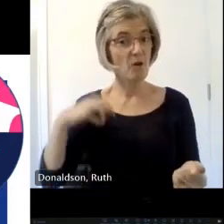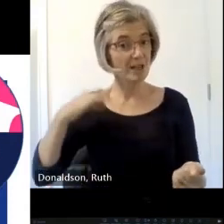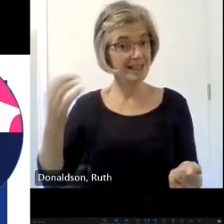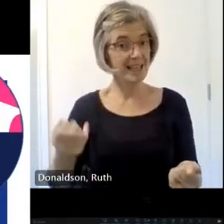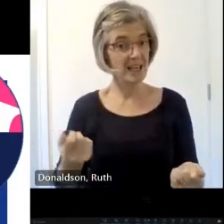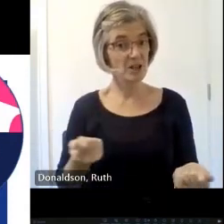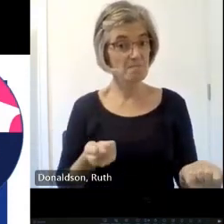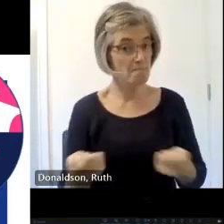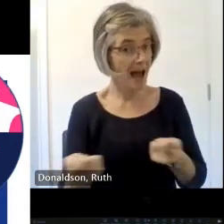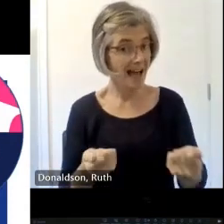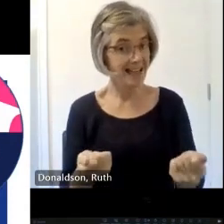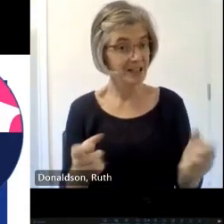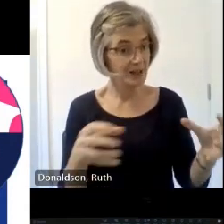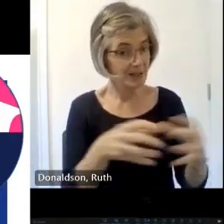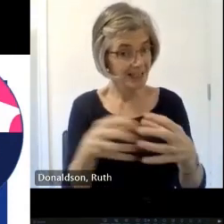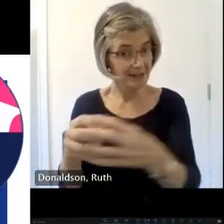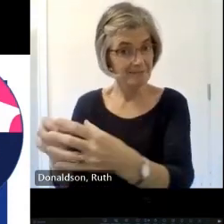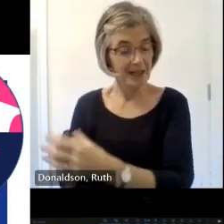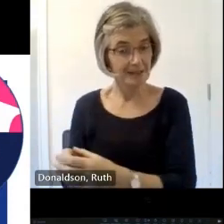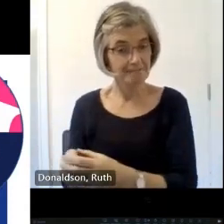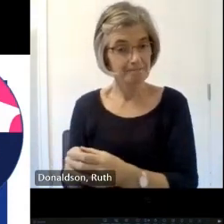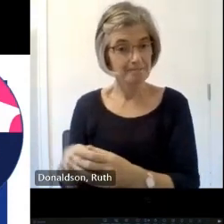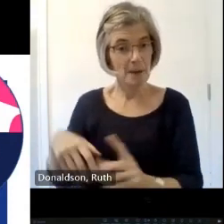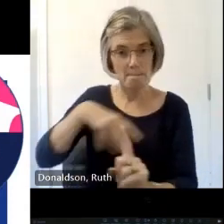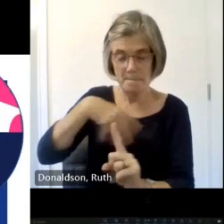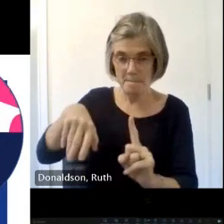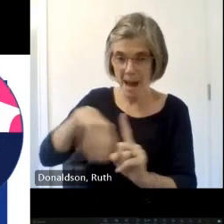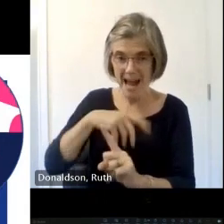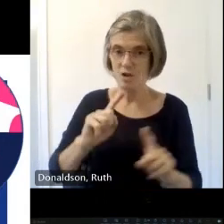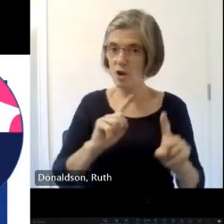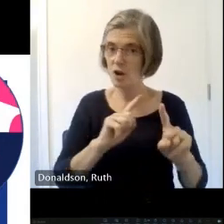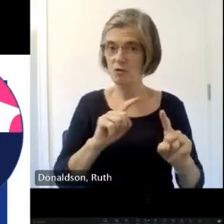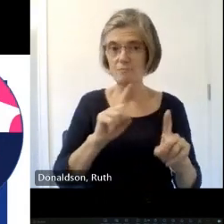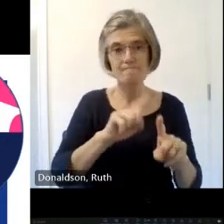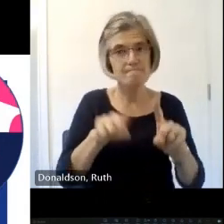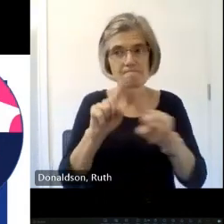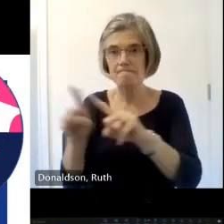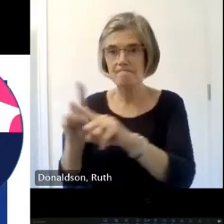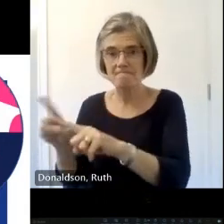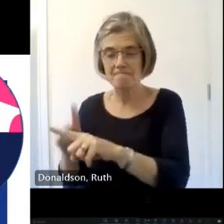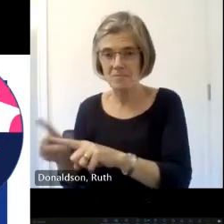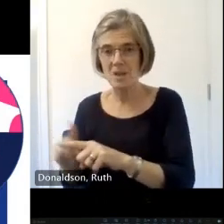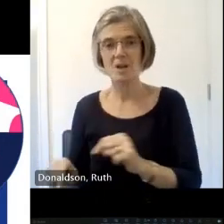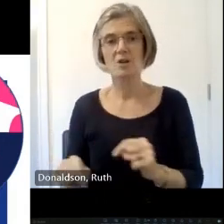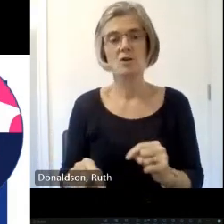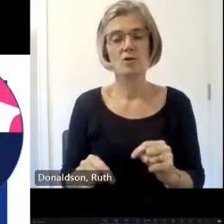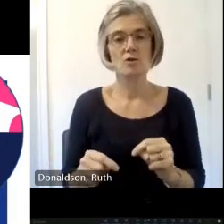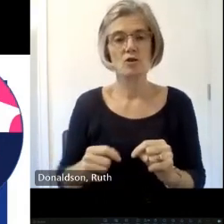backgrounds needs we'll have the um Jambo radial Scottish Refugee Council um disability